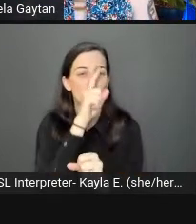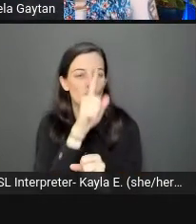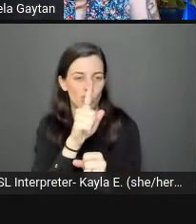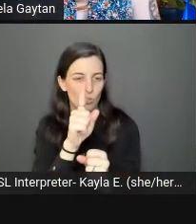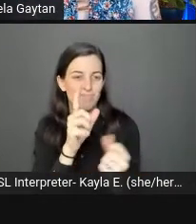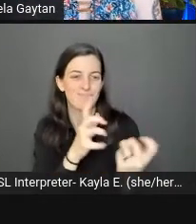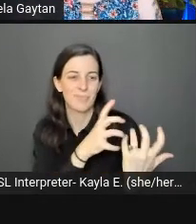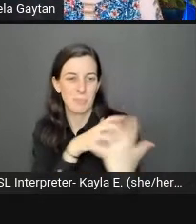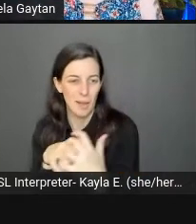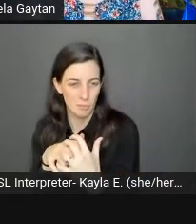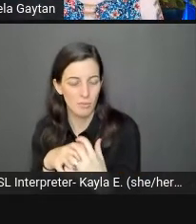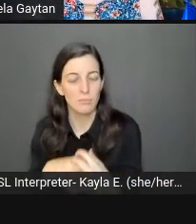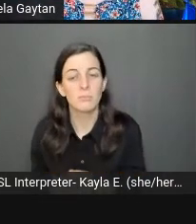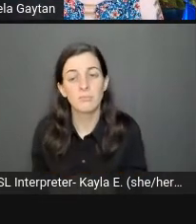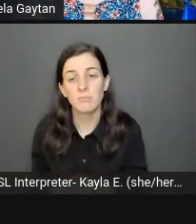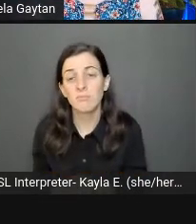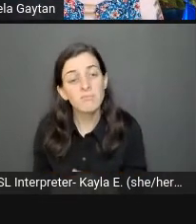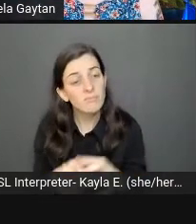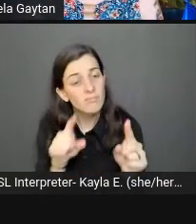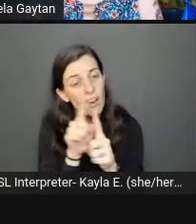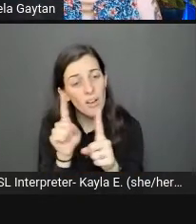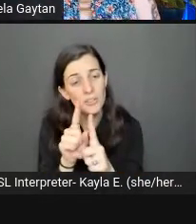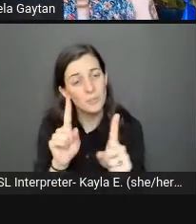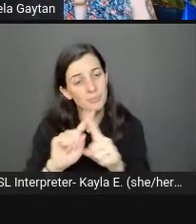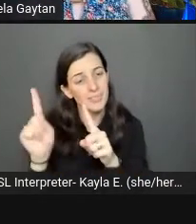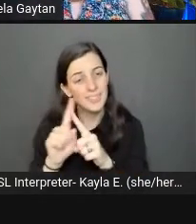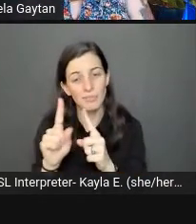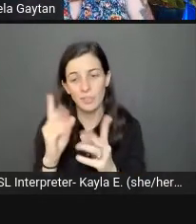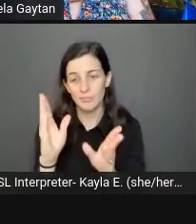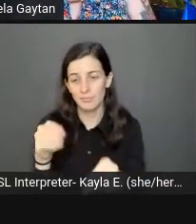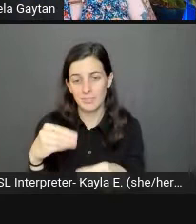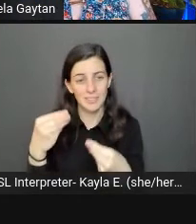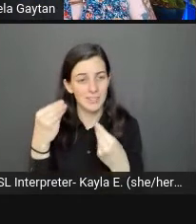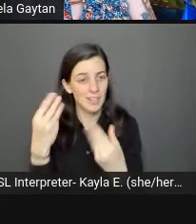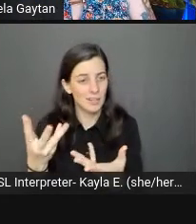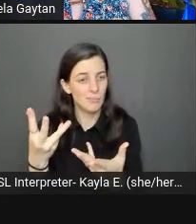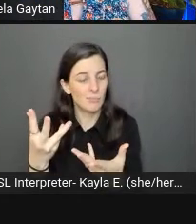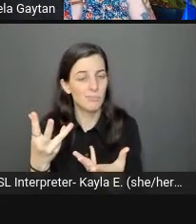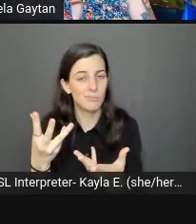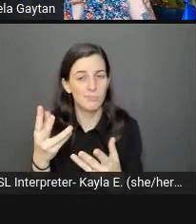Also, just offer multiple input methods. This is very similar to what we were talking about with people